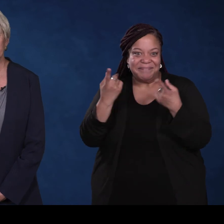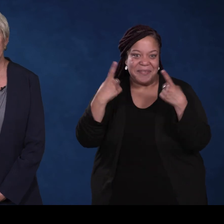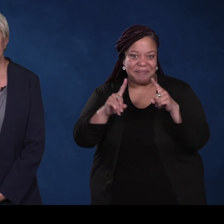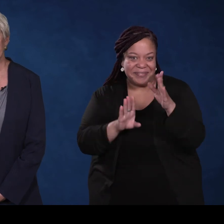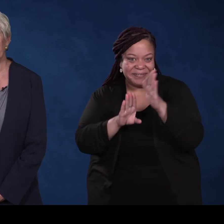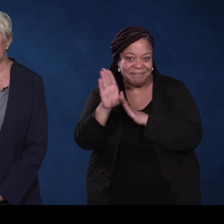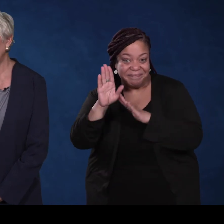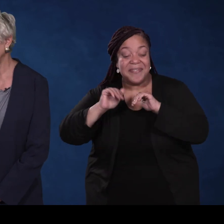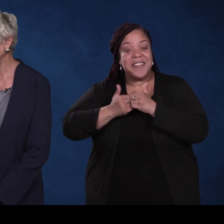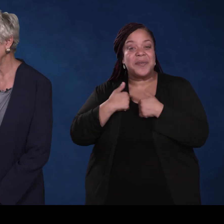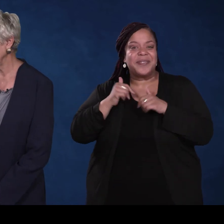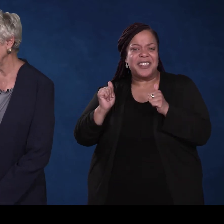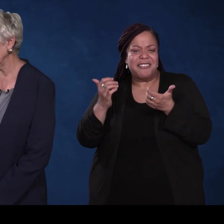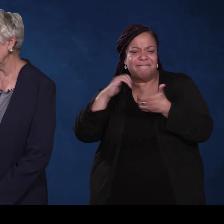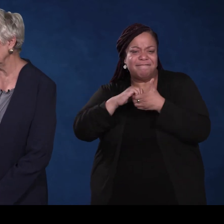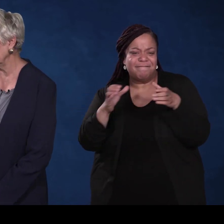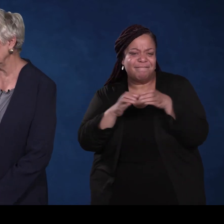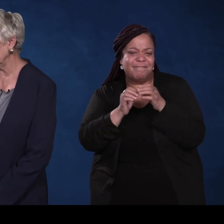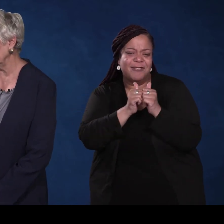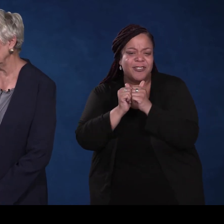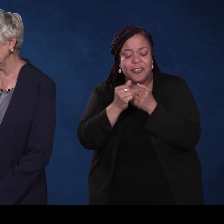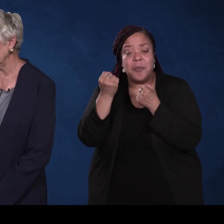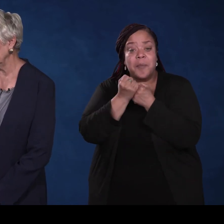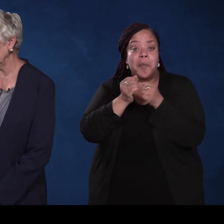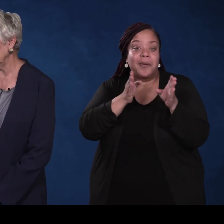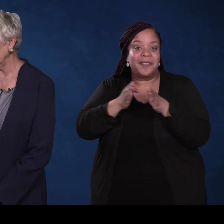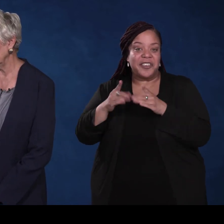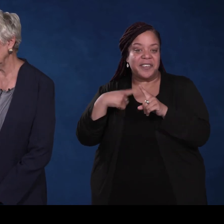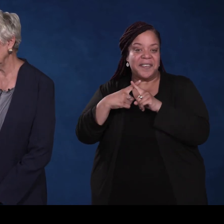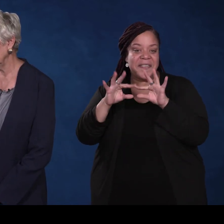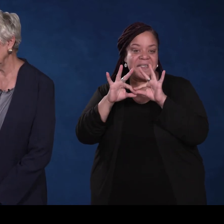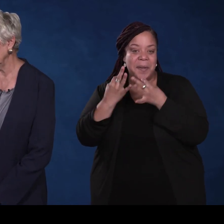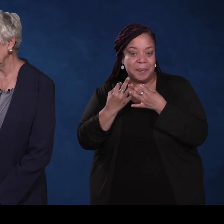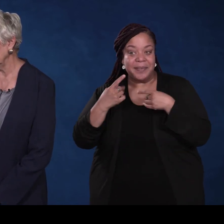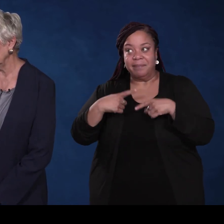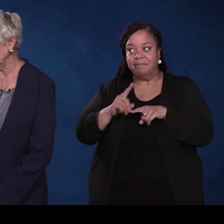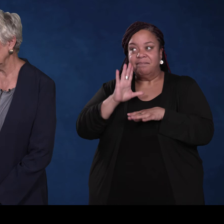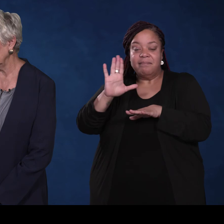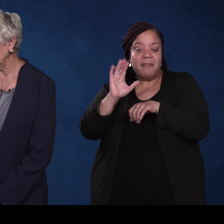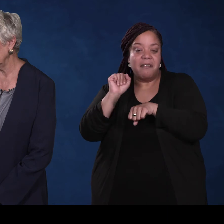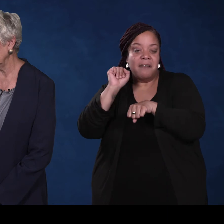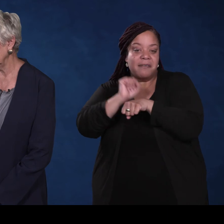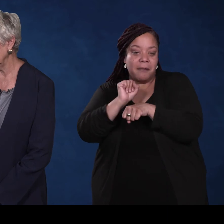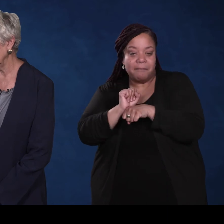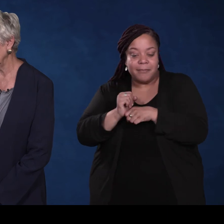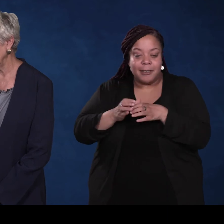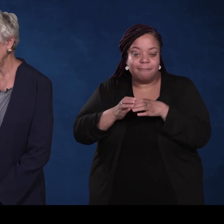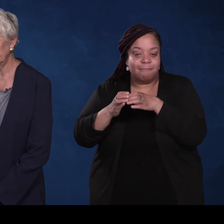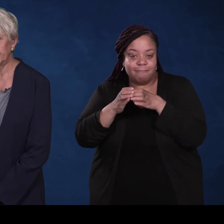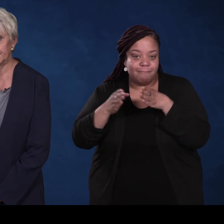happen, and how we can all work together to support individuals and families on their economic mobility pathways.